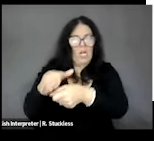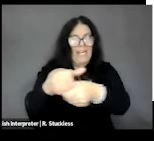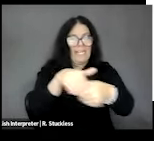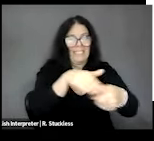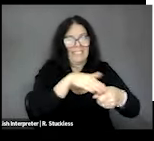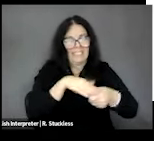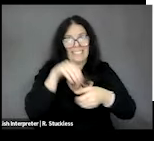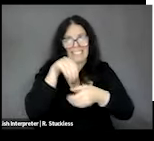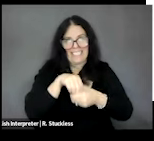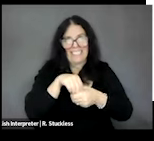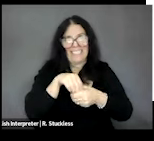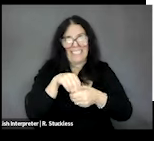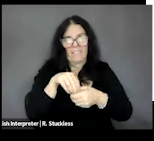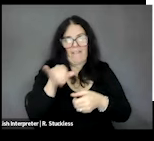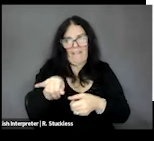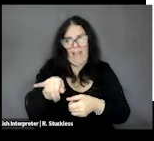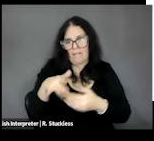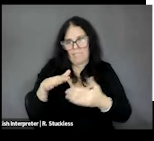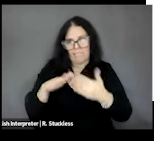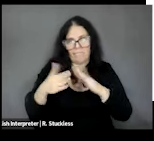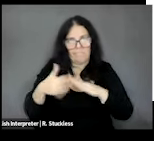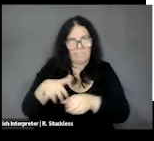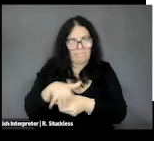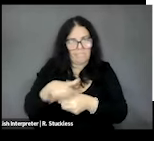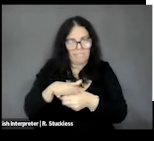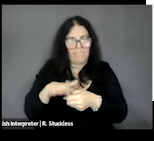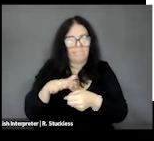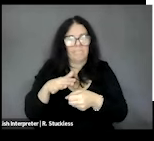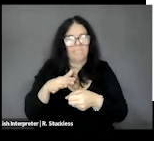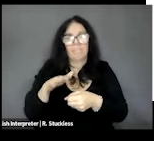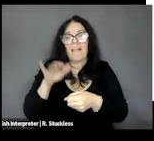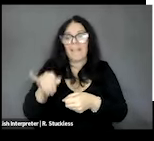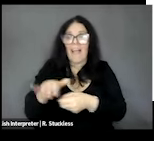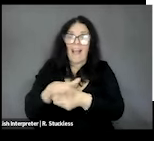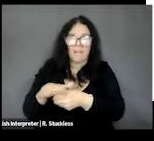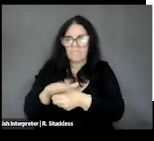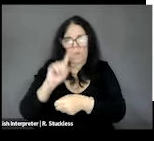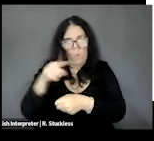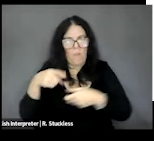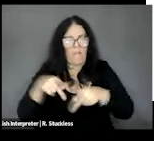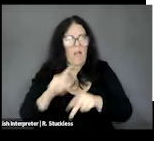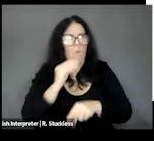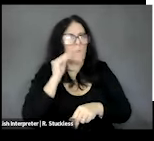neighborhoods for residential only, for homes only, for commercial spaces, which would be like